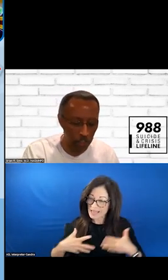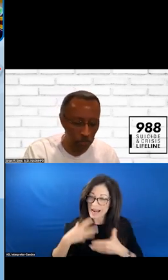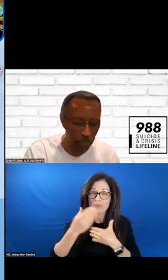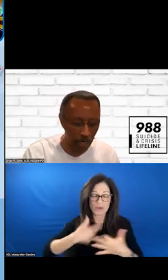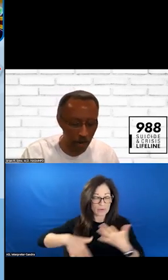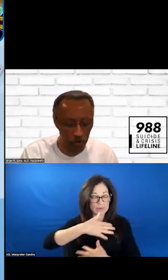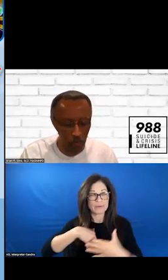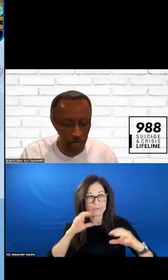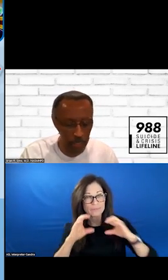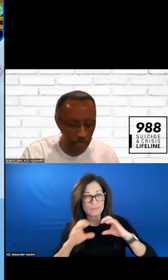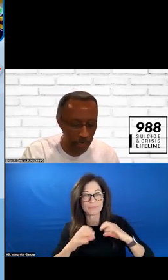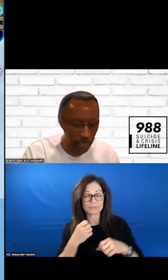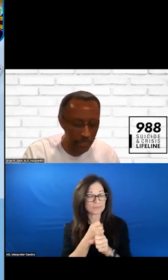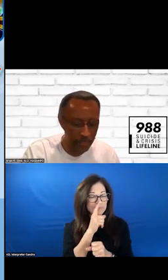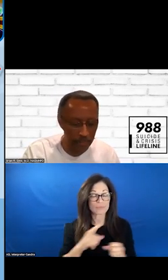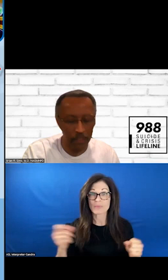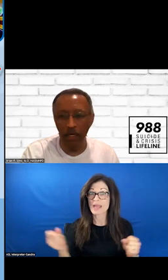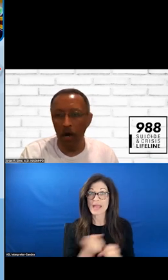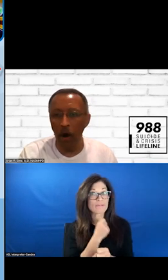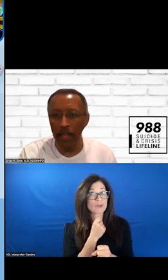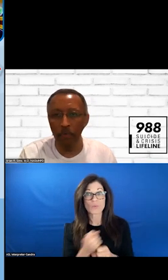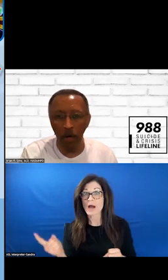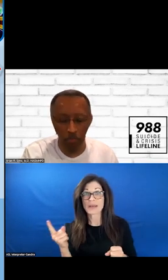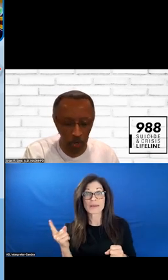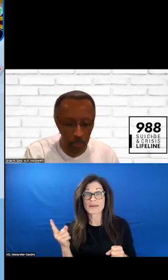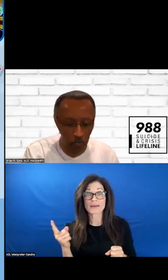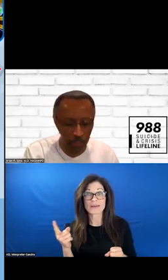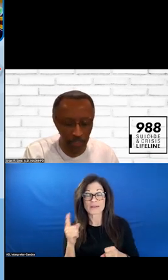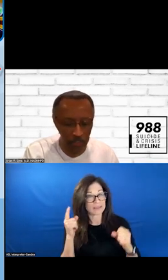MAKE SURE THAT EVERYONE IS ON BOARD WITH THIS.